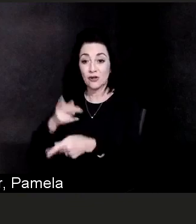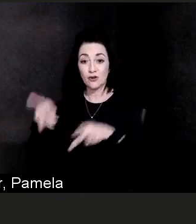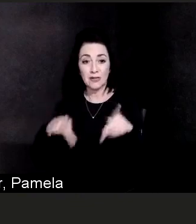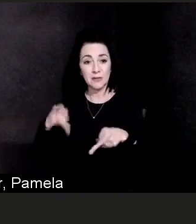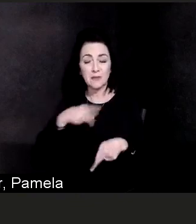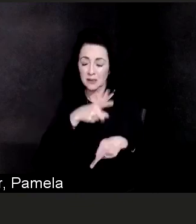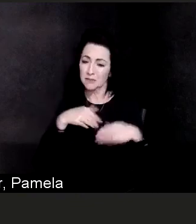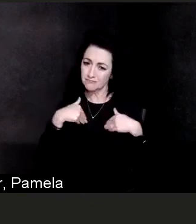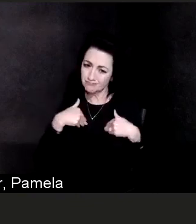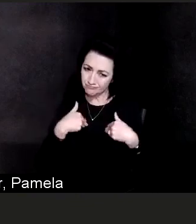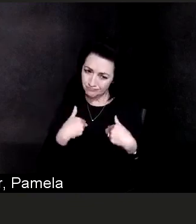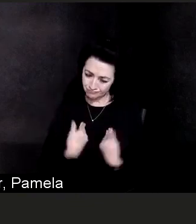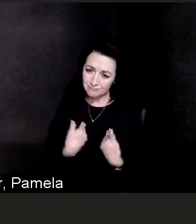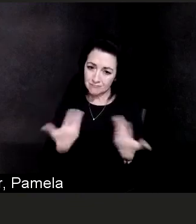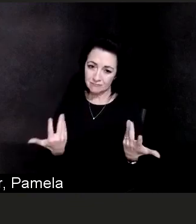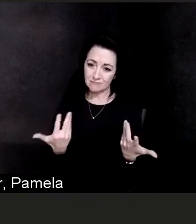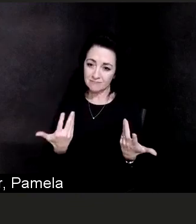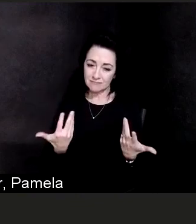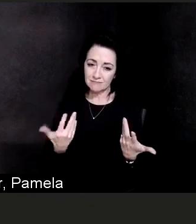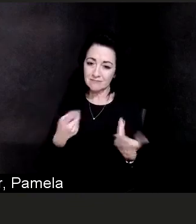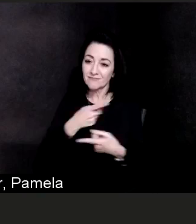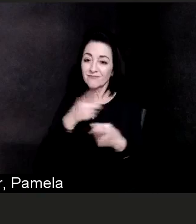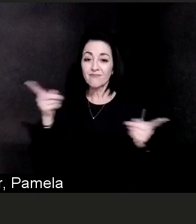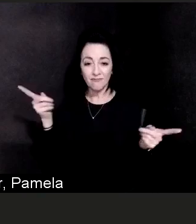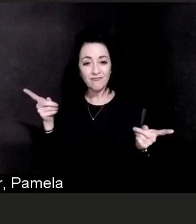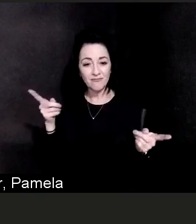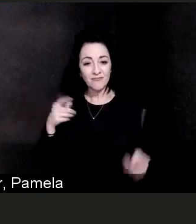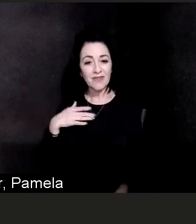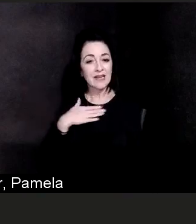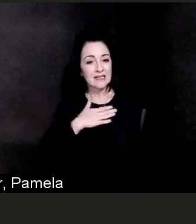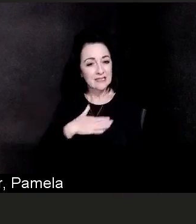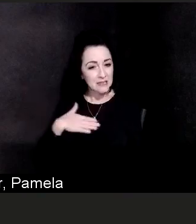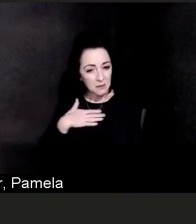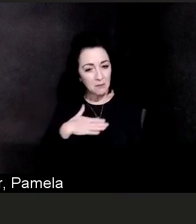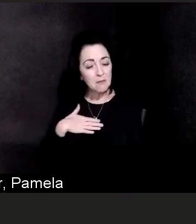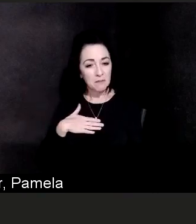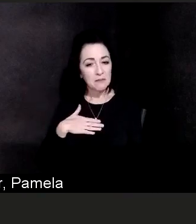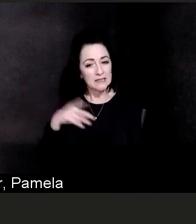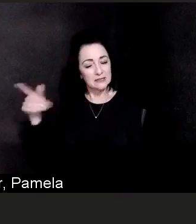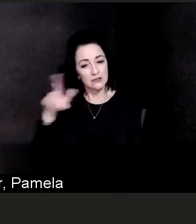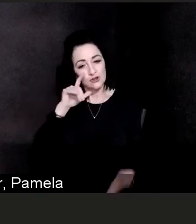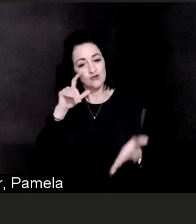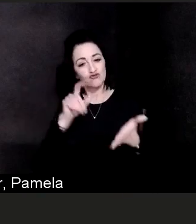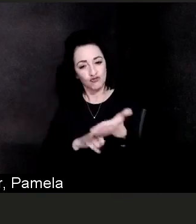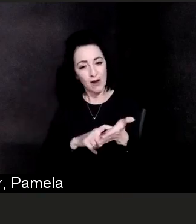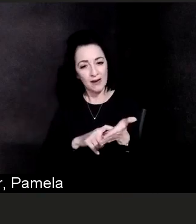the chalking of driveways. It's time please, to recognize your neighborhood heroes.